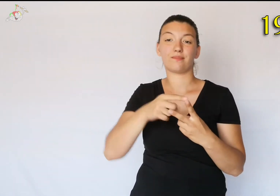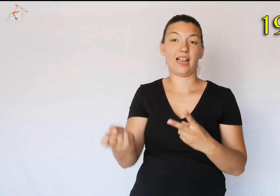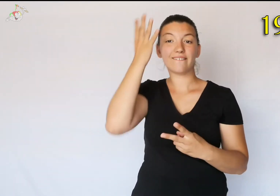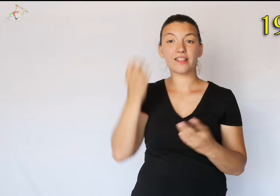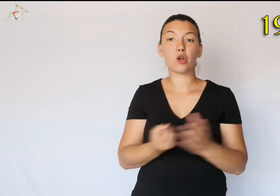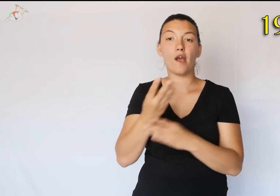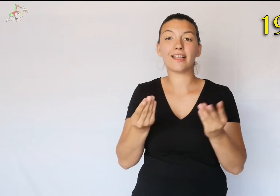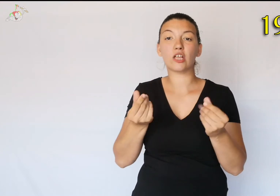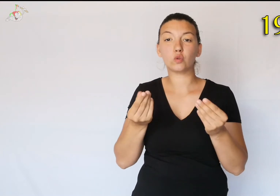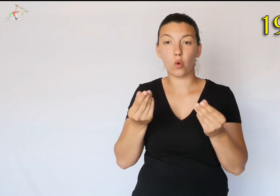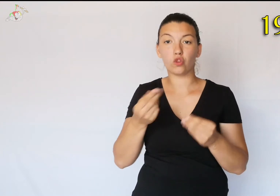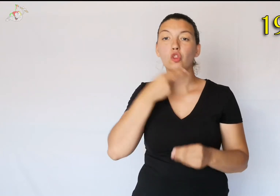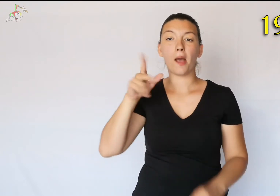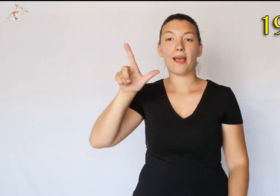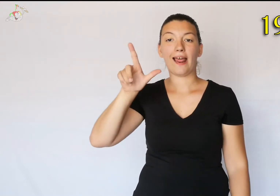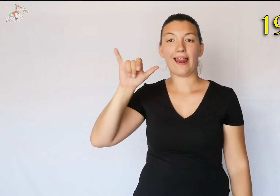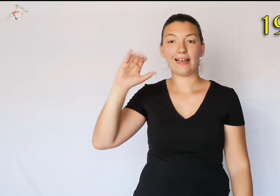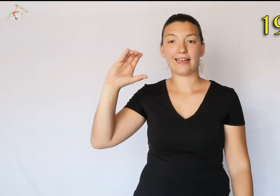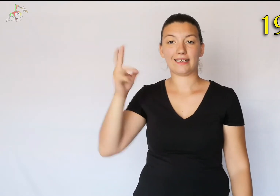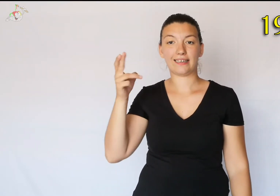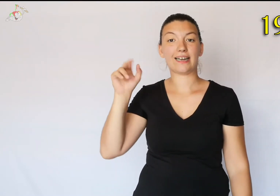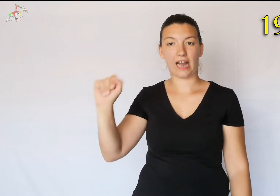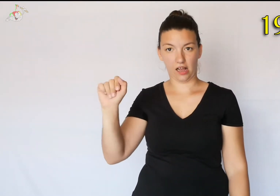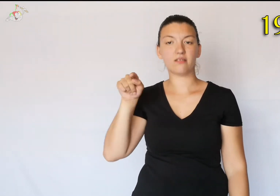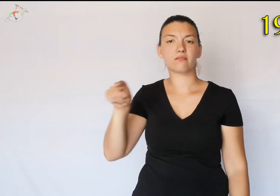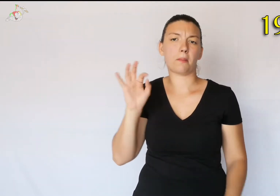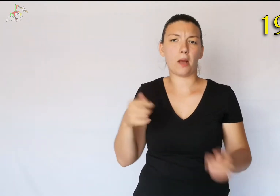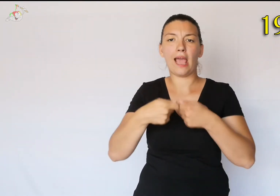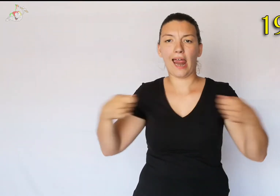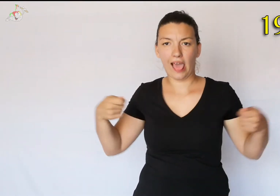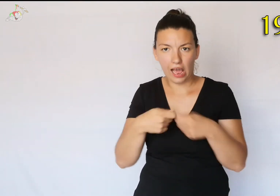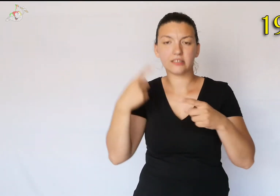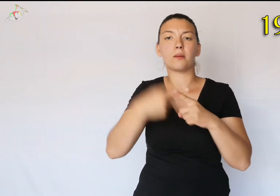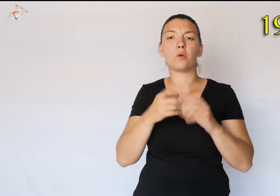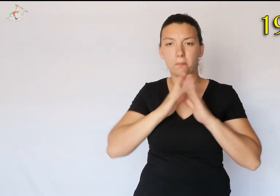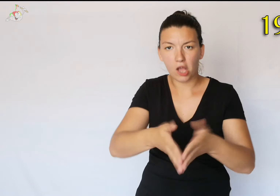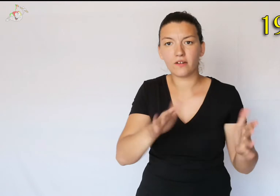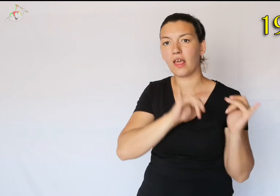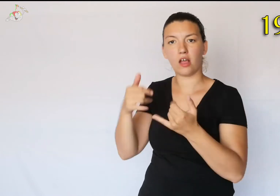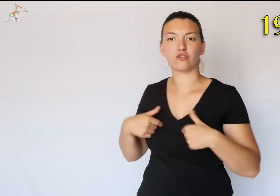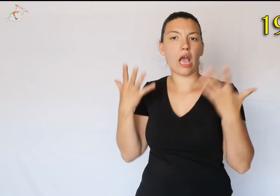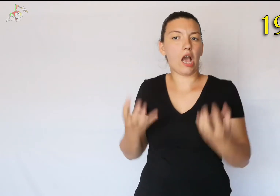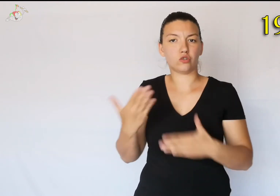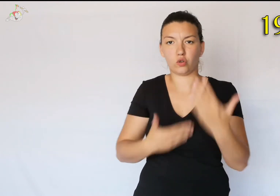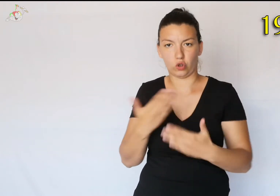First: for the invention of a new elastic lycra fabric that dries quickly after the bath